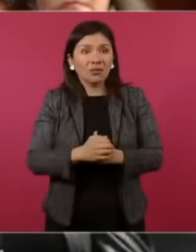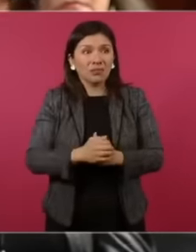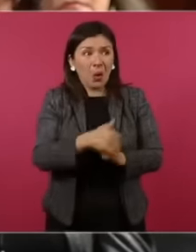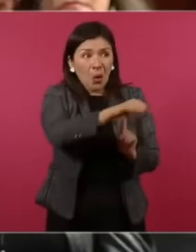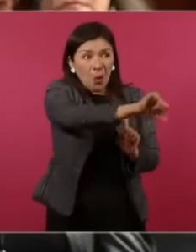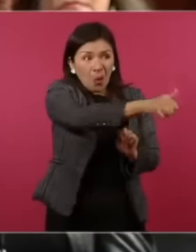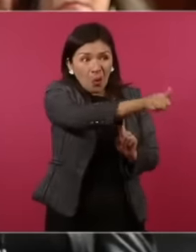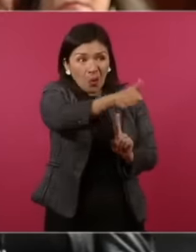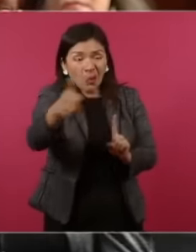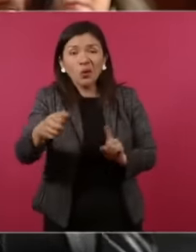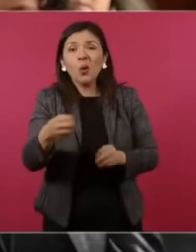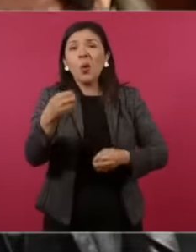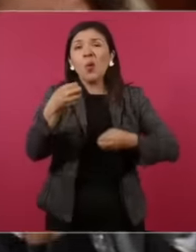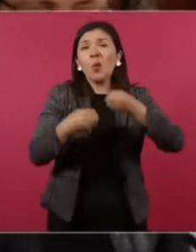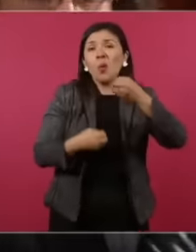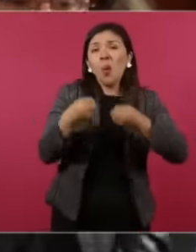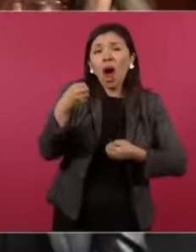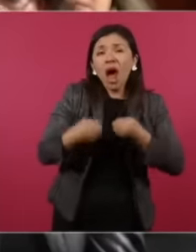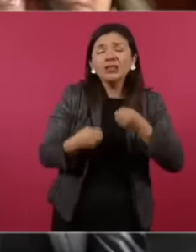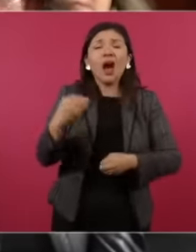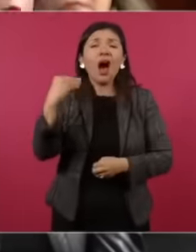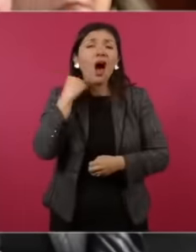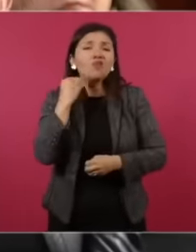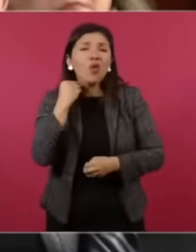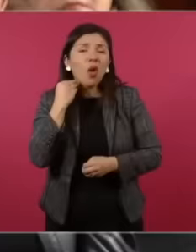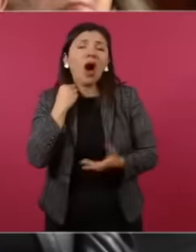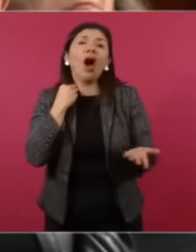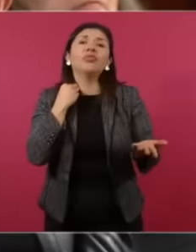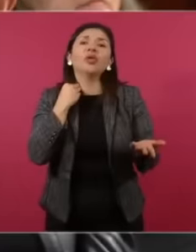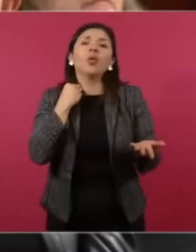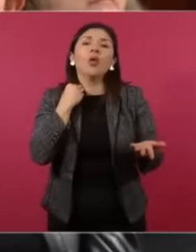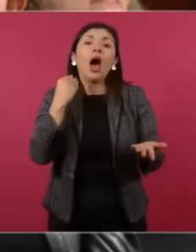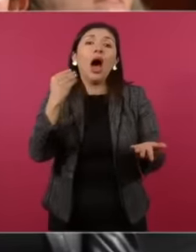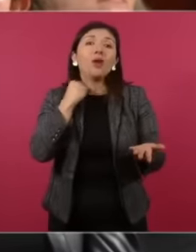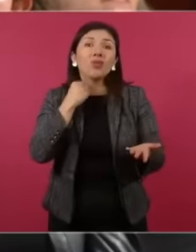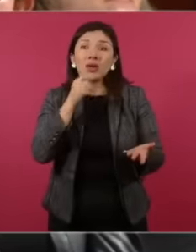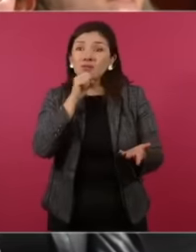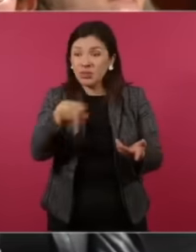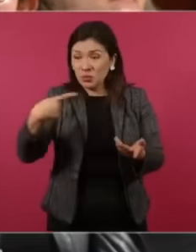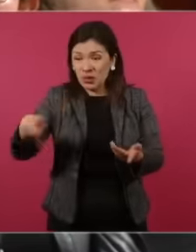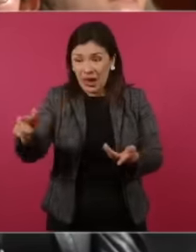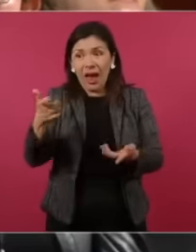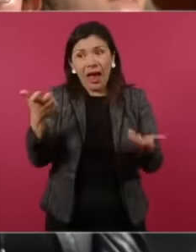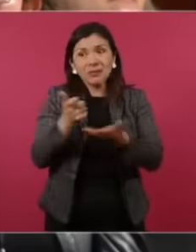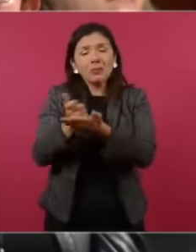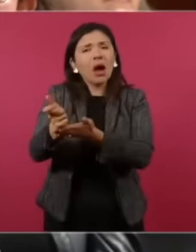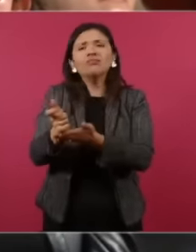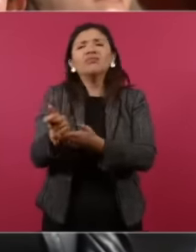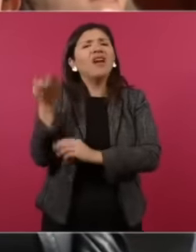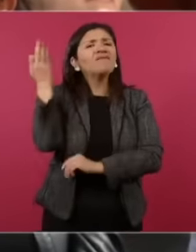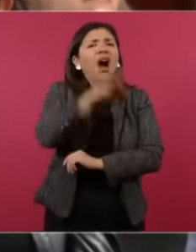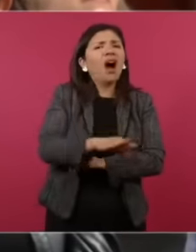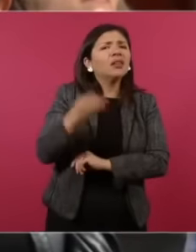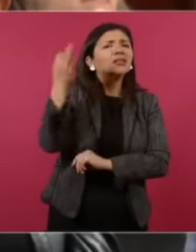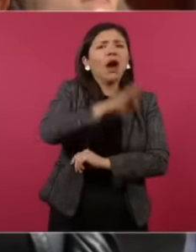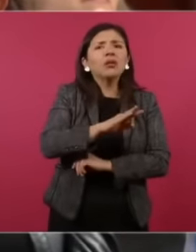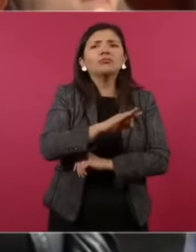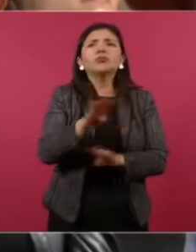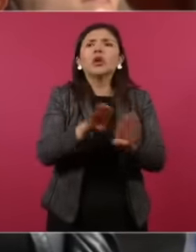from judges, lawyers, even her own lawyers have betrayed her because the power of